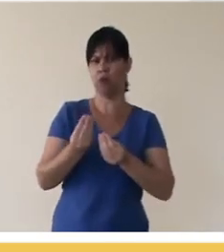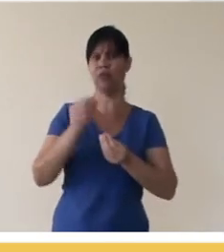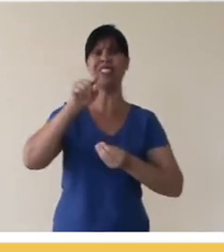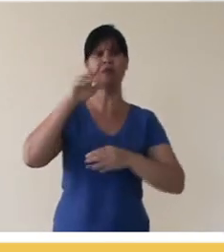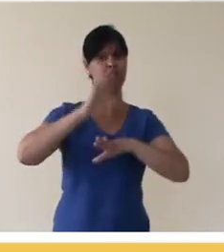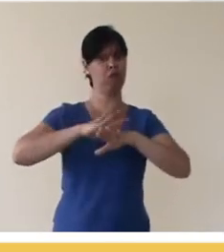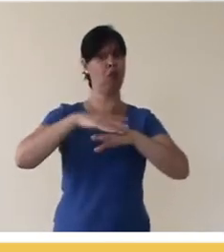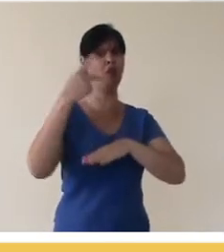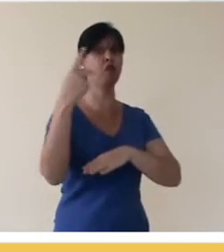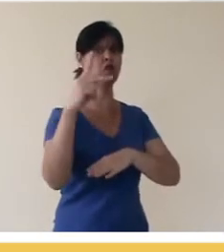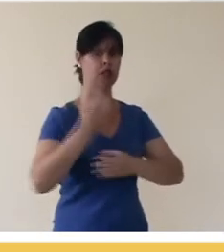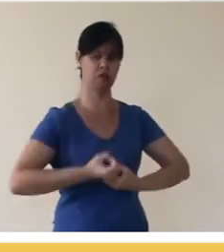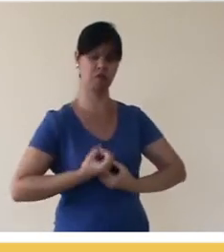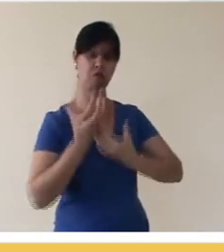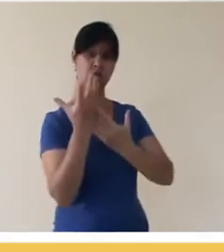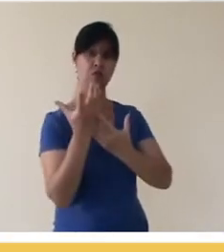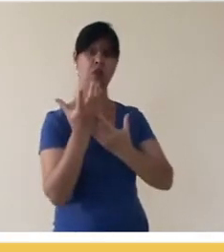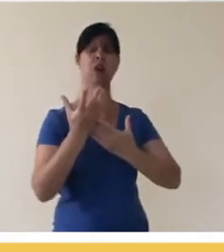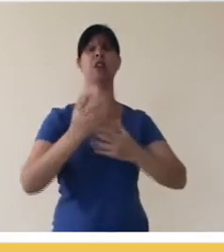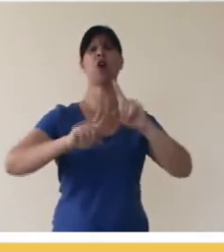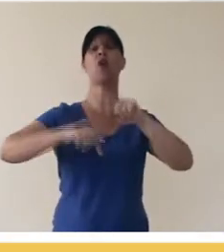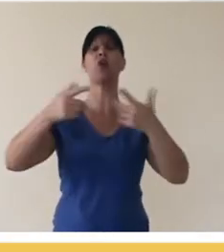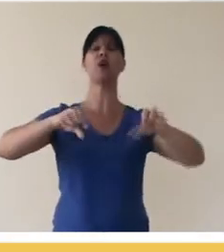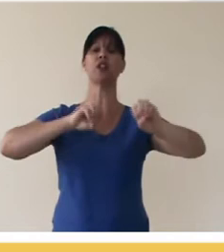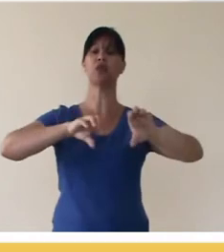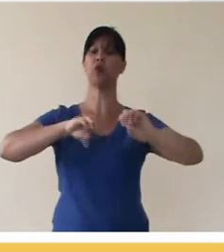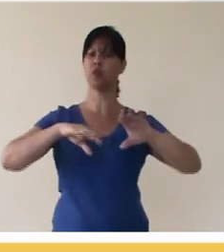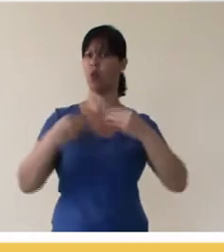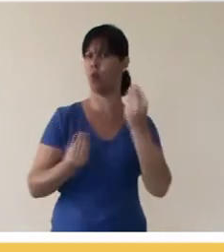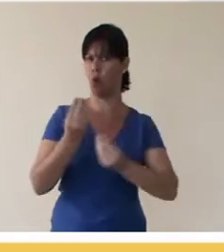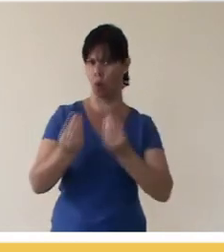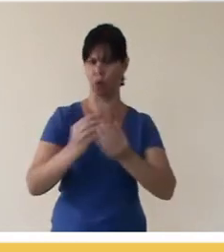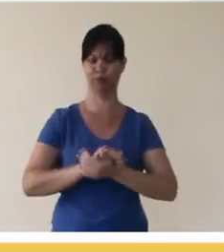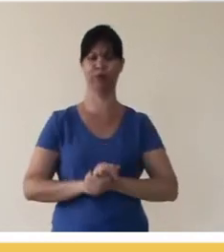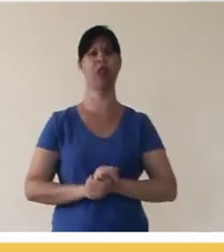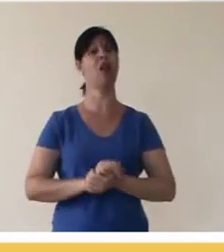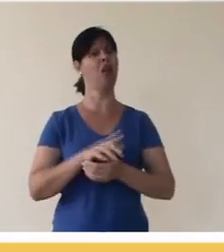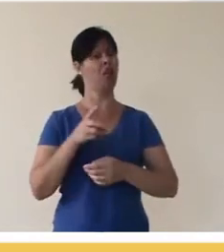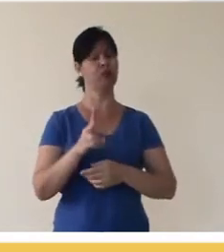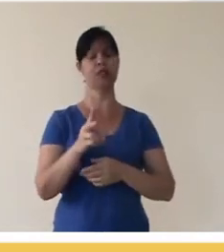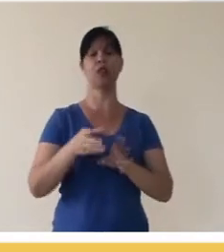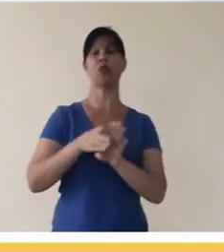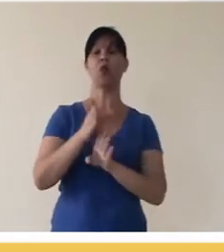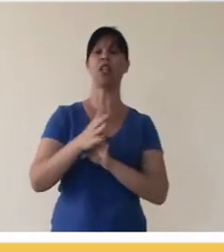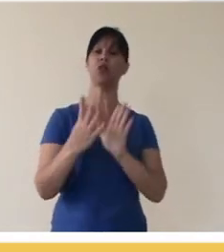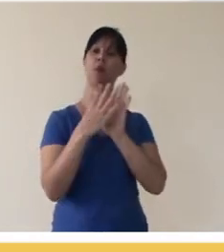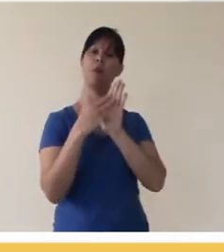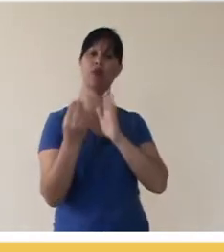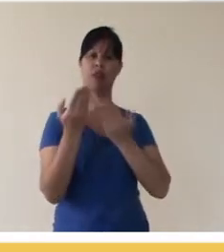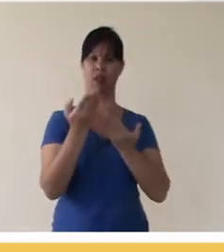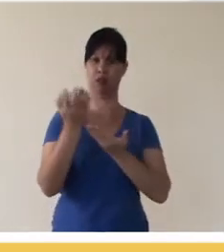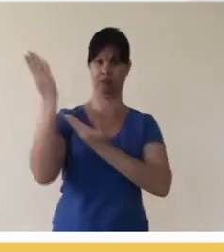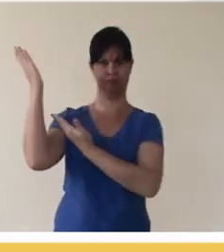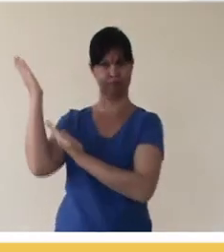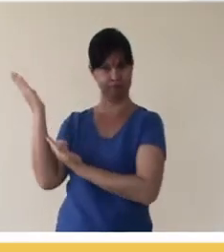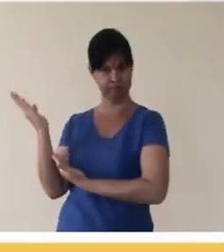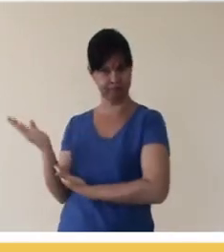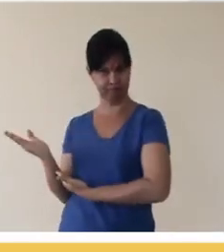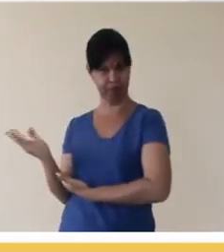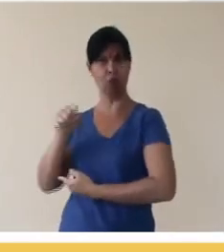work then if you create a resource, an open educational resource? One of the easiest ways is to use a model like this, if you